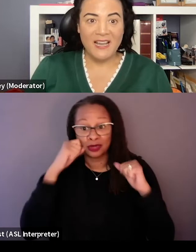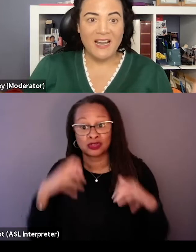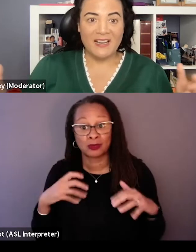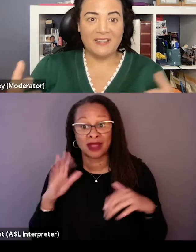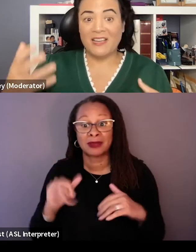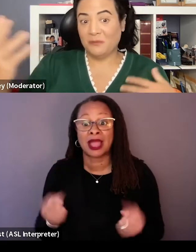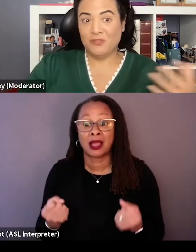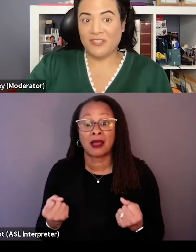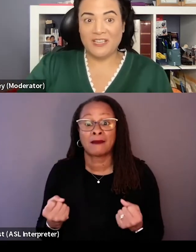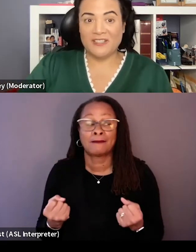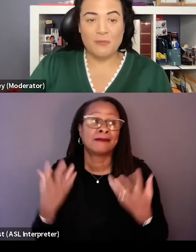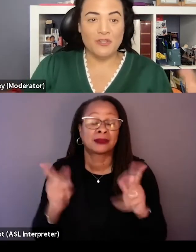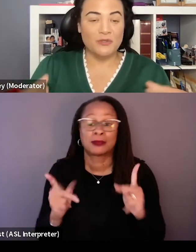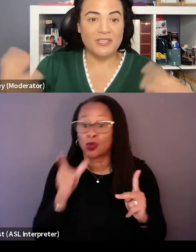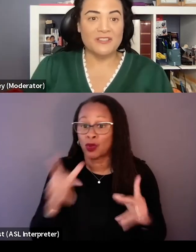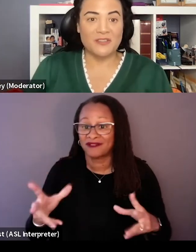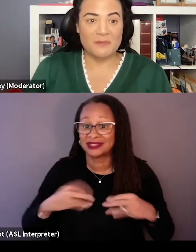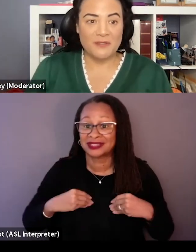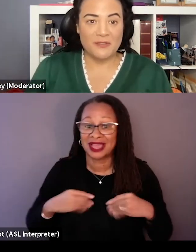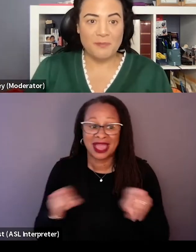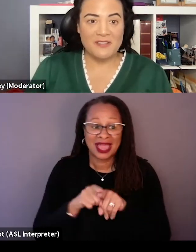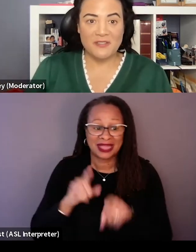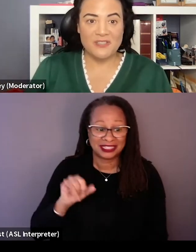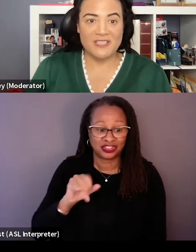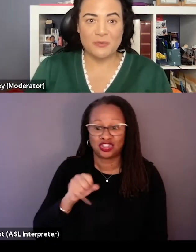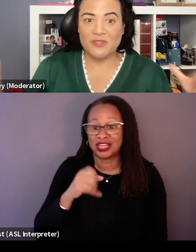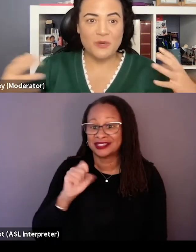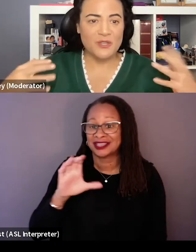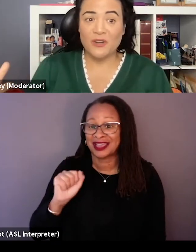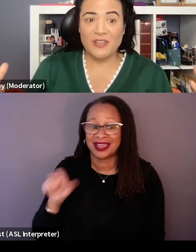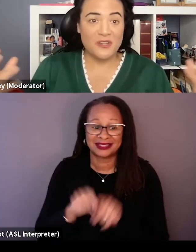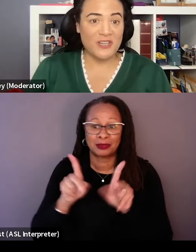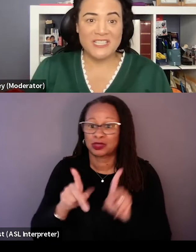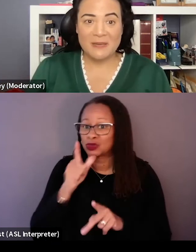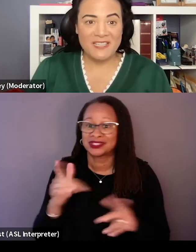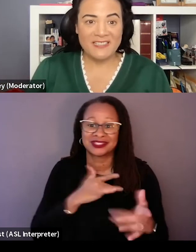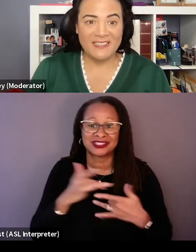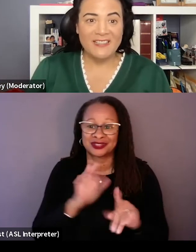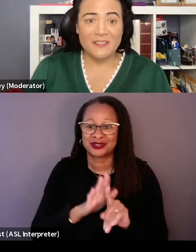Jessica is someone who didn't consider themselves a space enthusiast. When you know that you're into something,